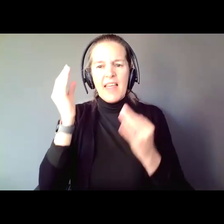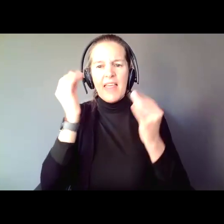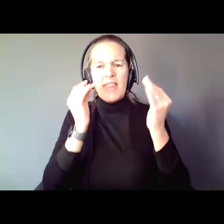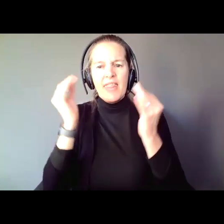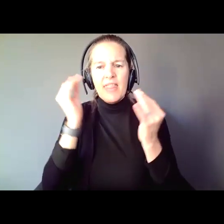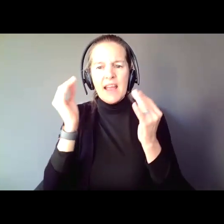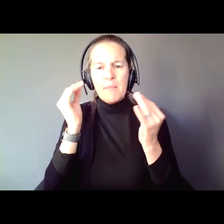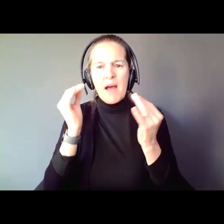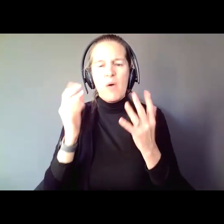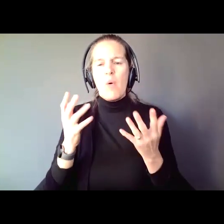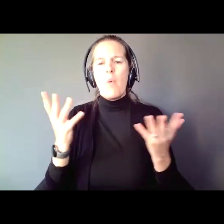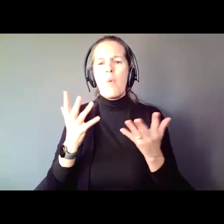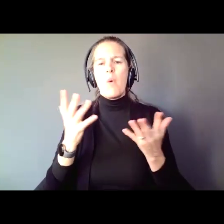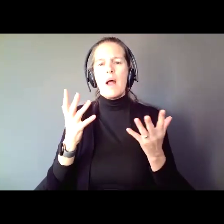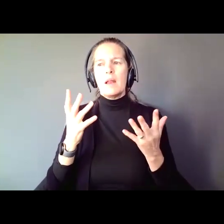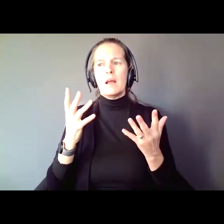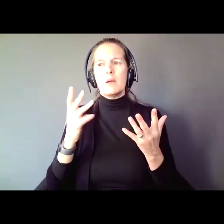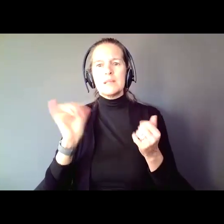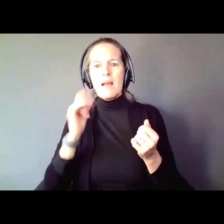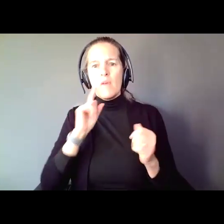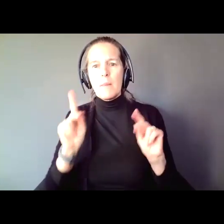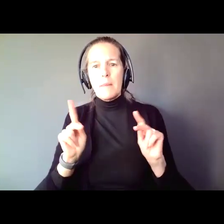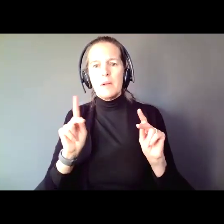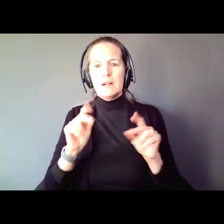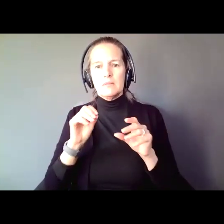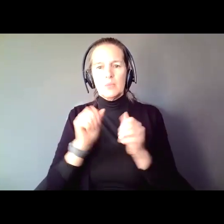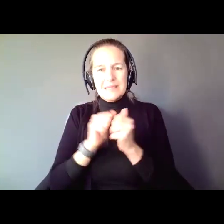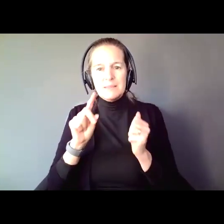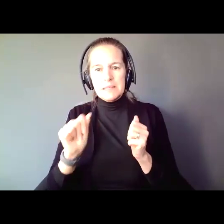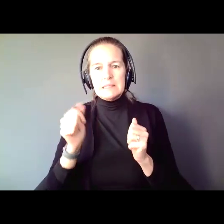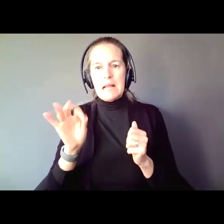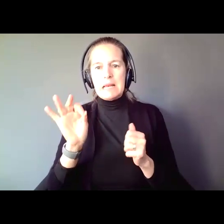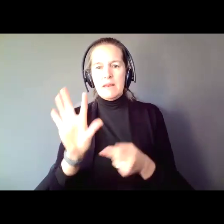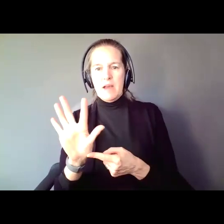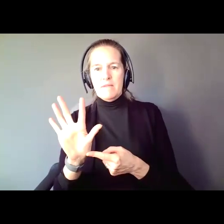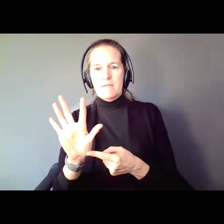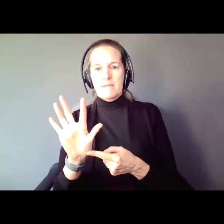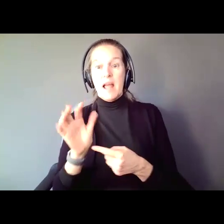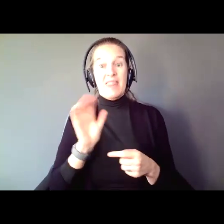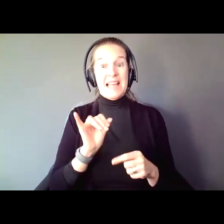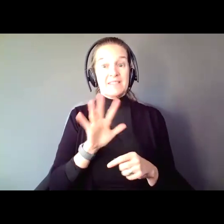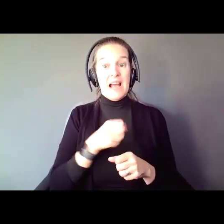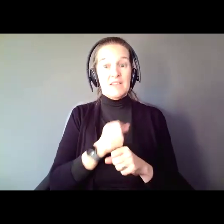in 1995. Because 1995 was only five years after the Americans with Disabilities Act